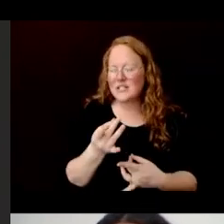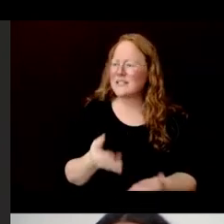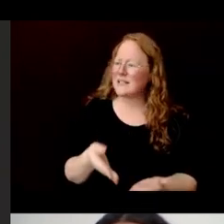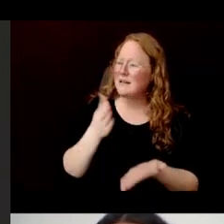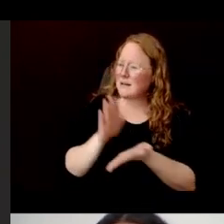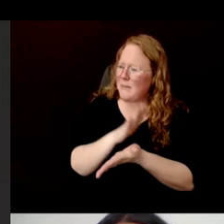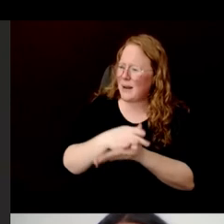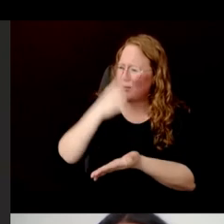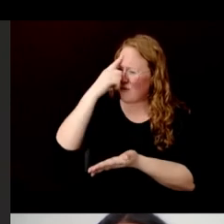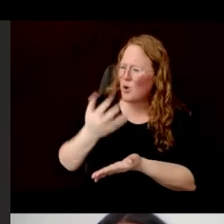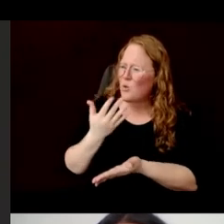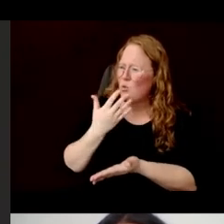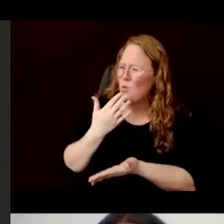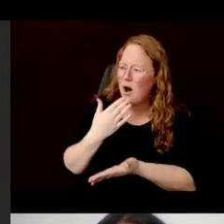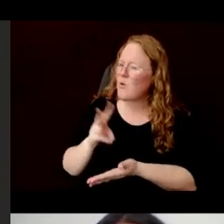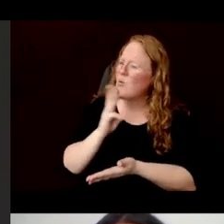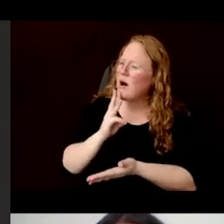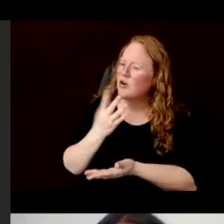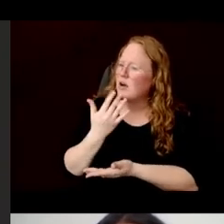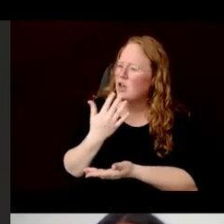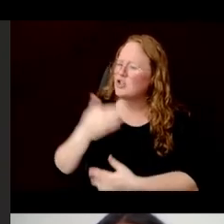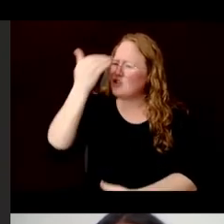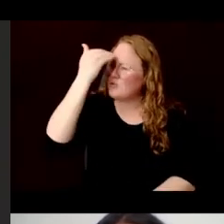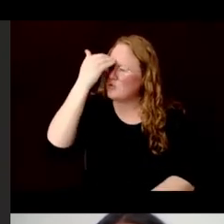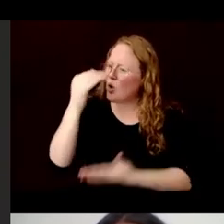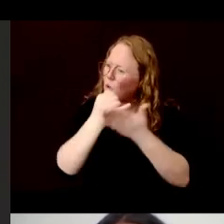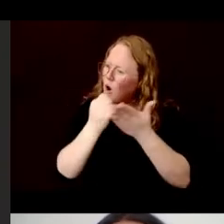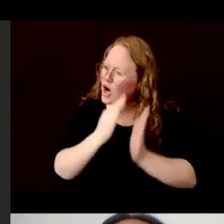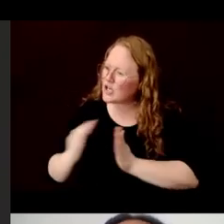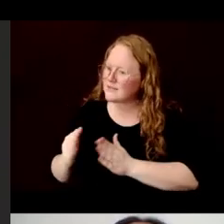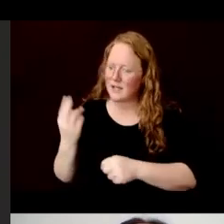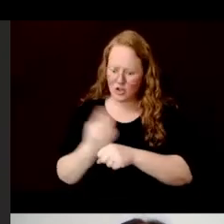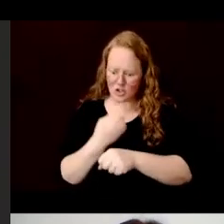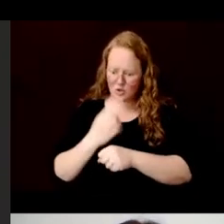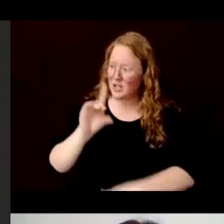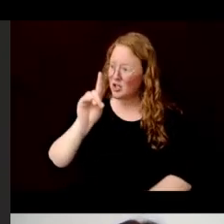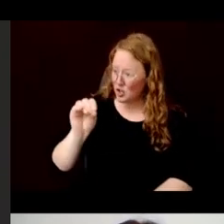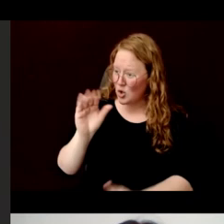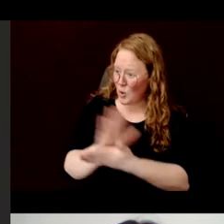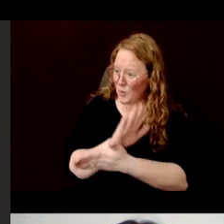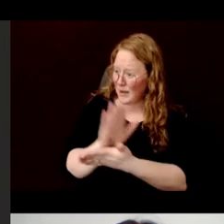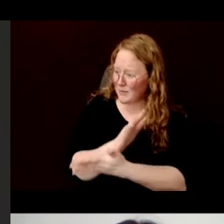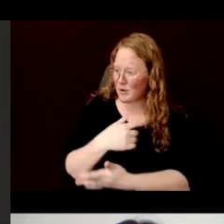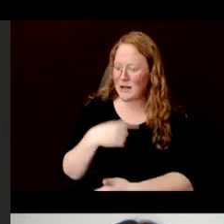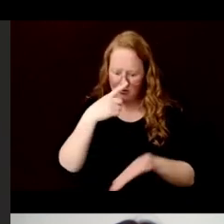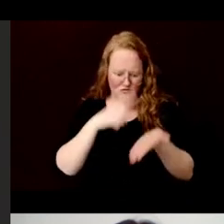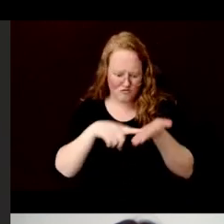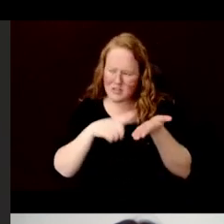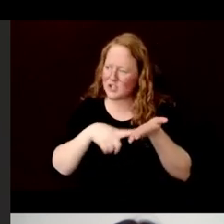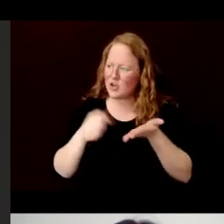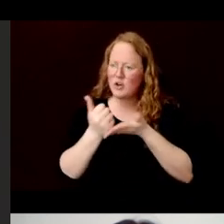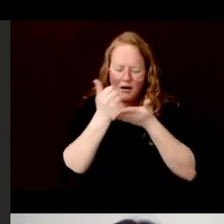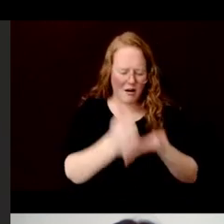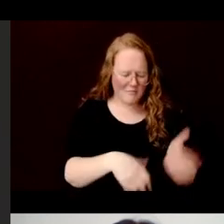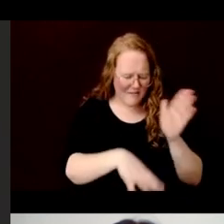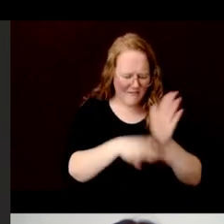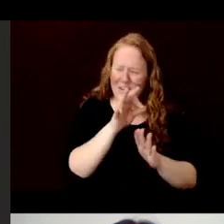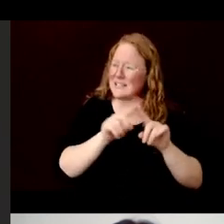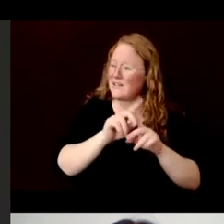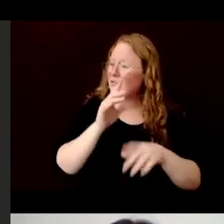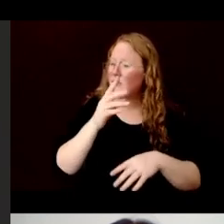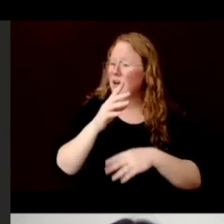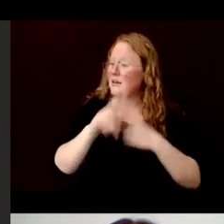Do you know of any artists who are currently using dó paper I can research, or how to find methods to use the paper in this type of art?